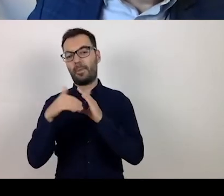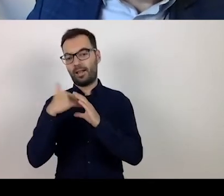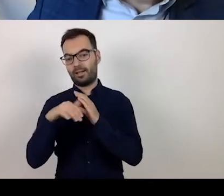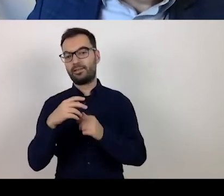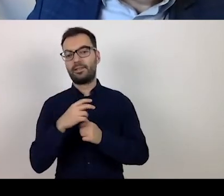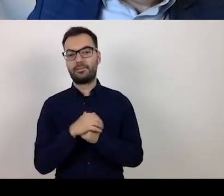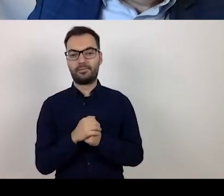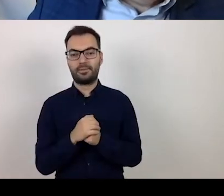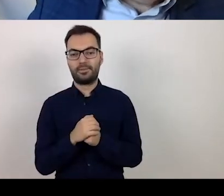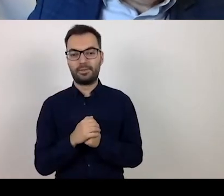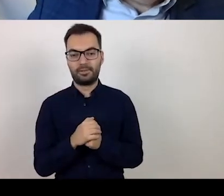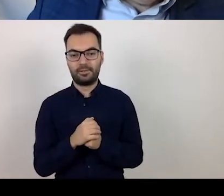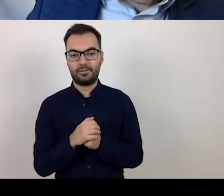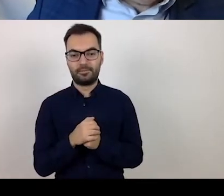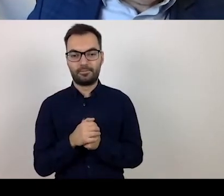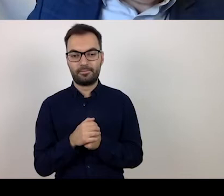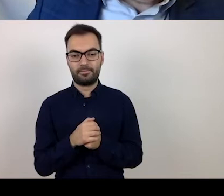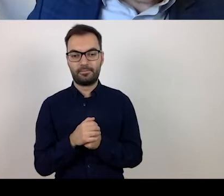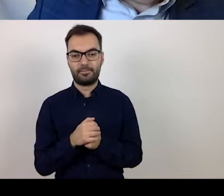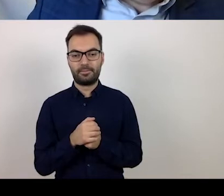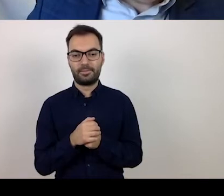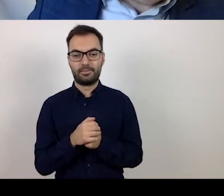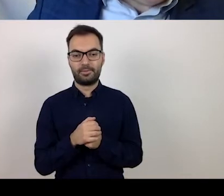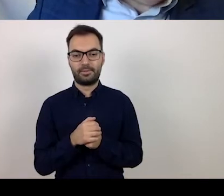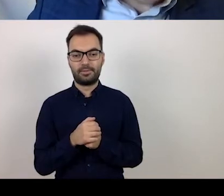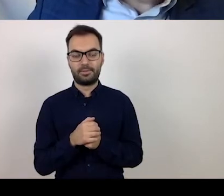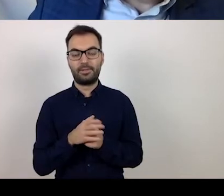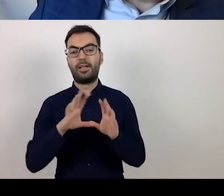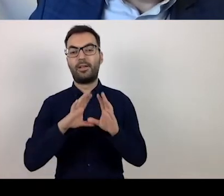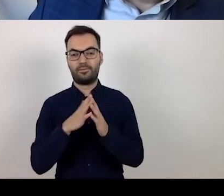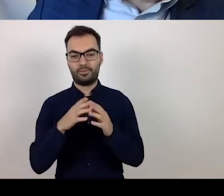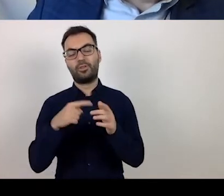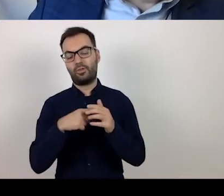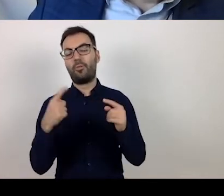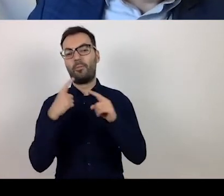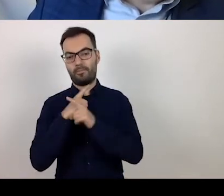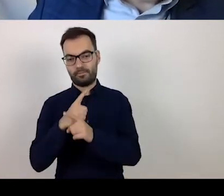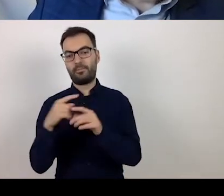These specific items are placed, according to the law, in Rules.